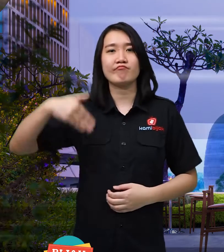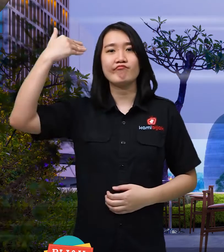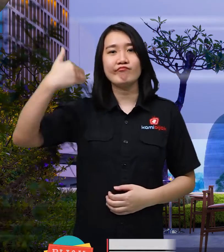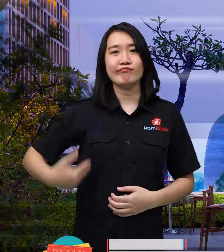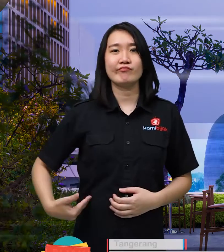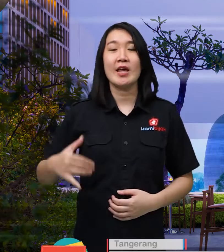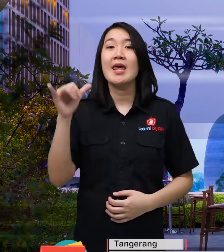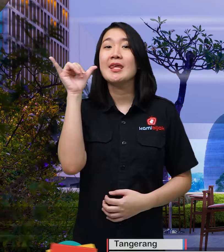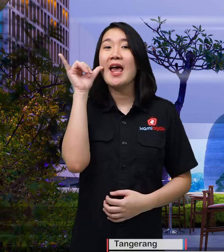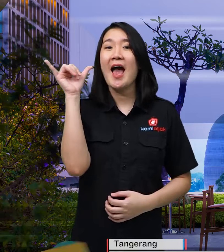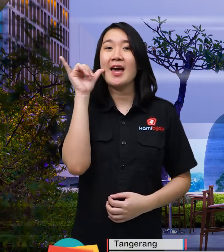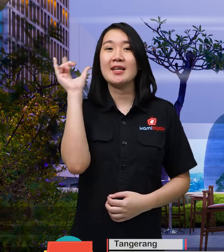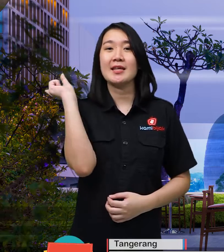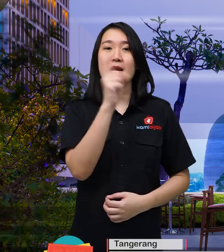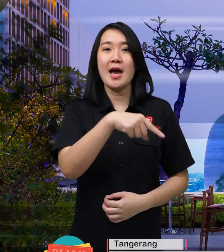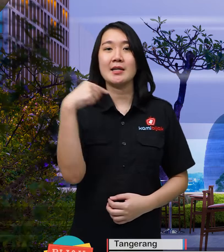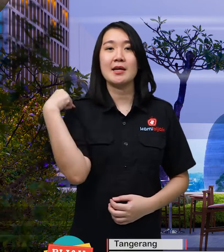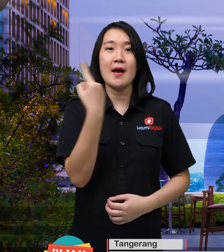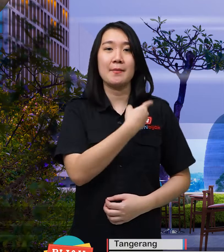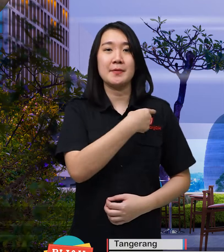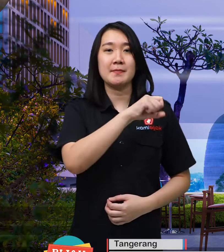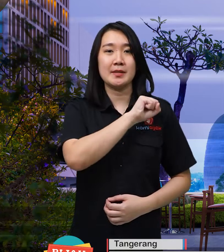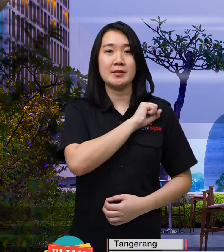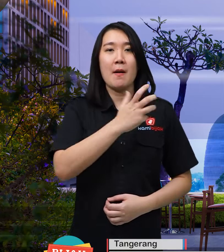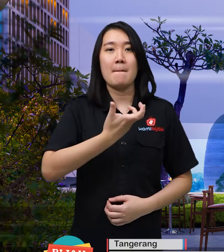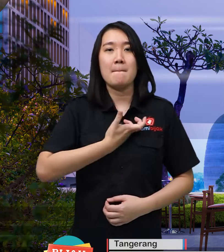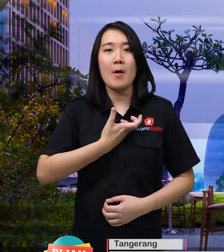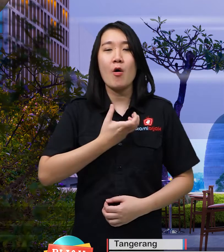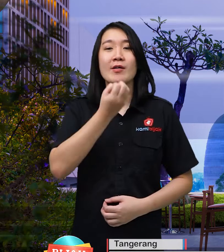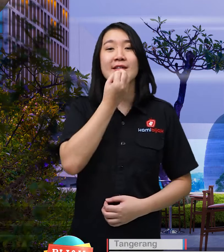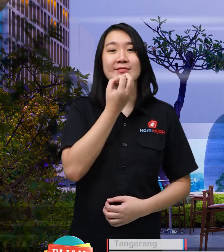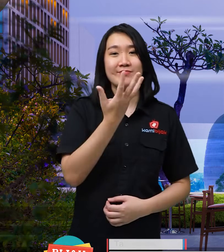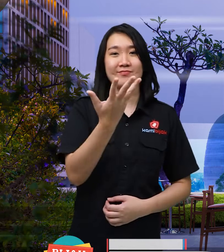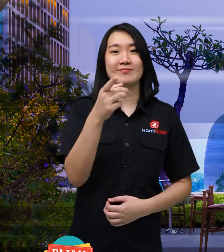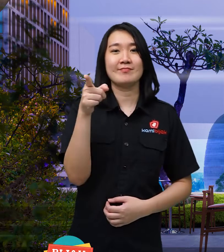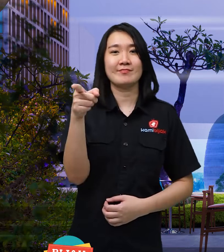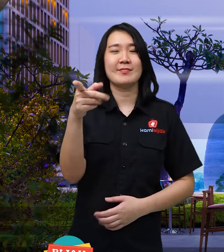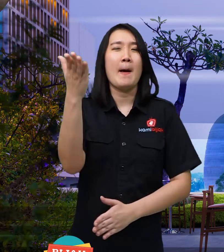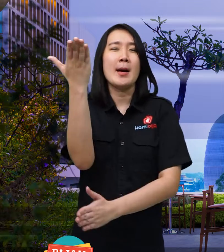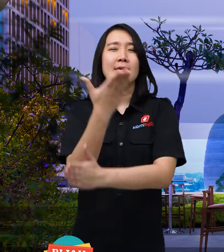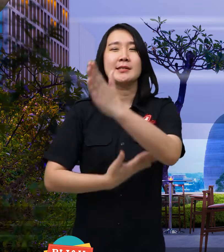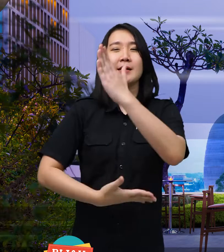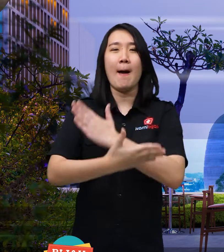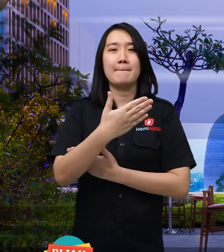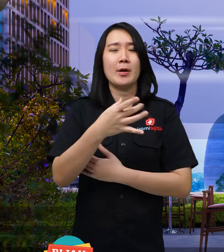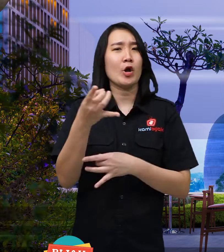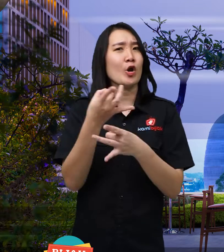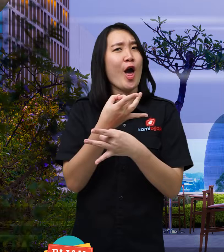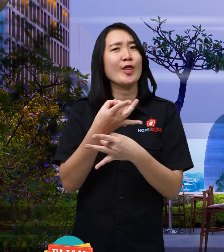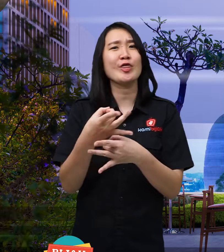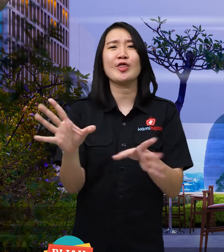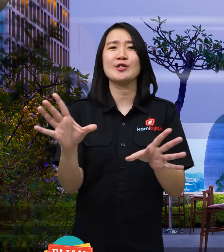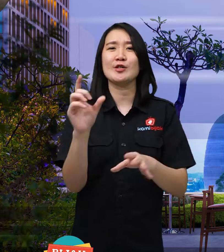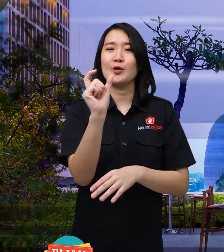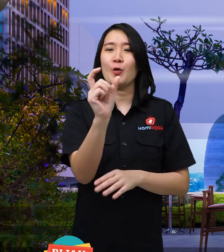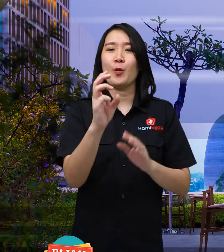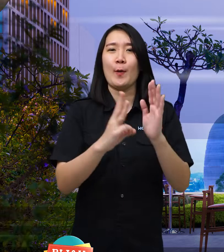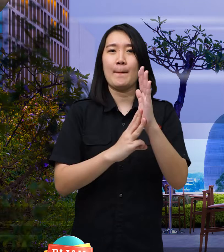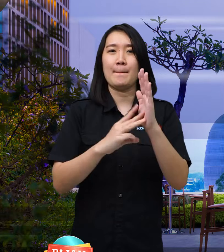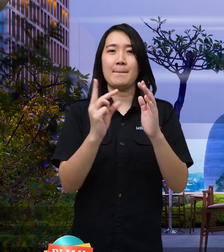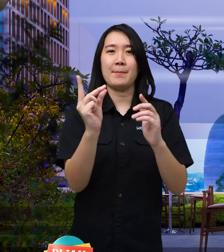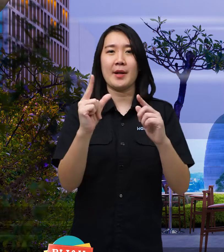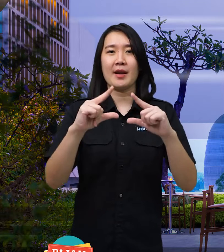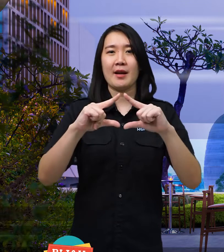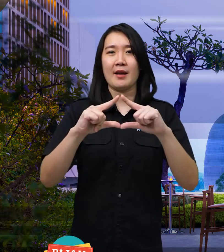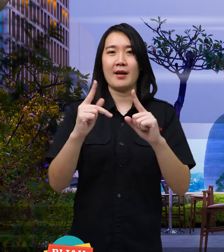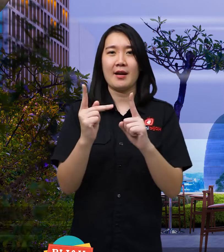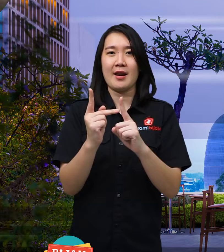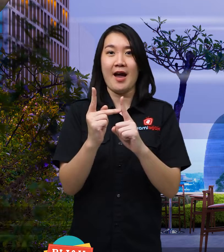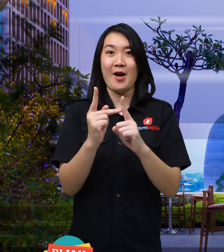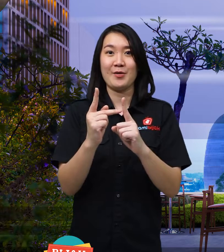Yani from Us, Wise want deliver Disability free Umrah.